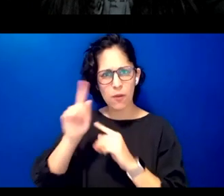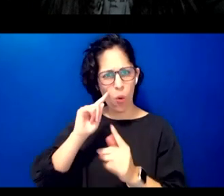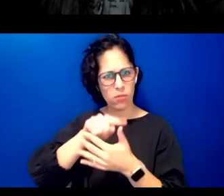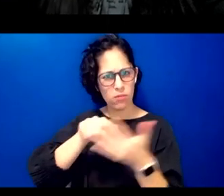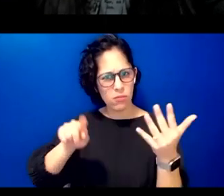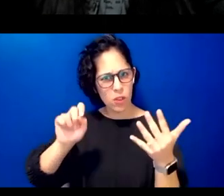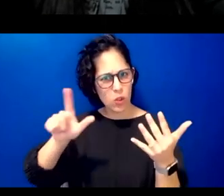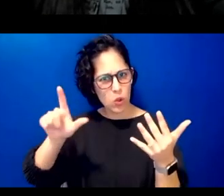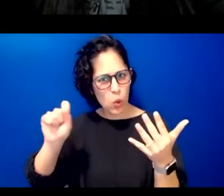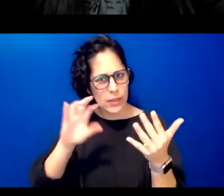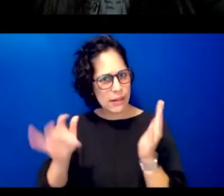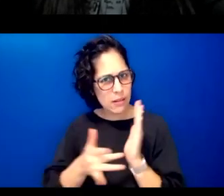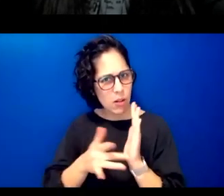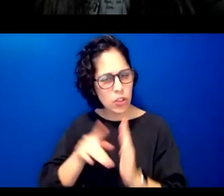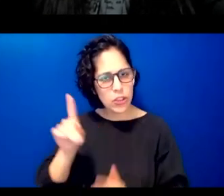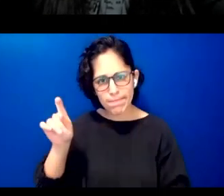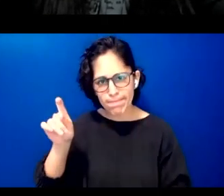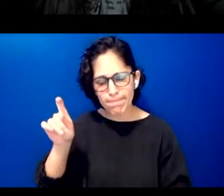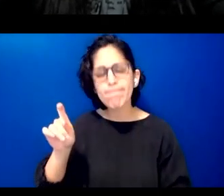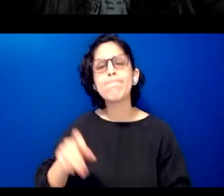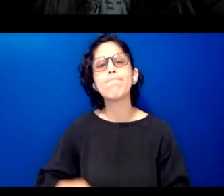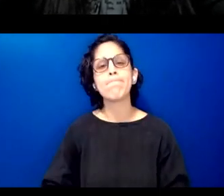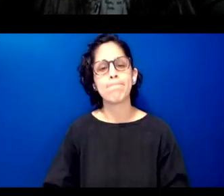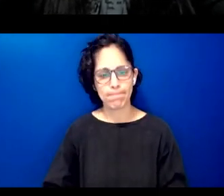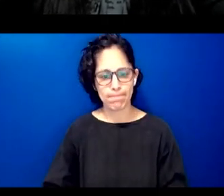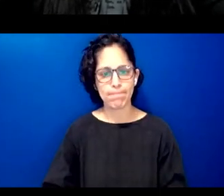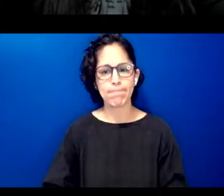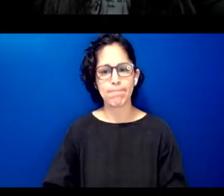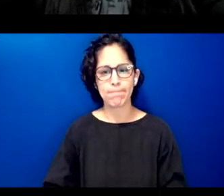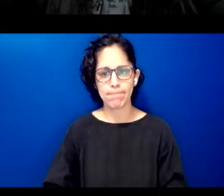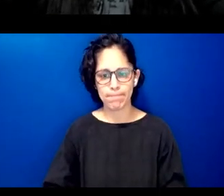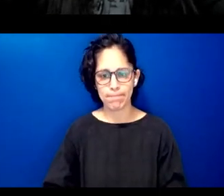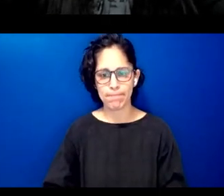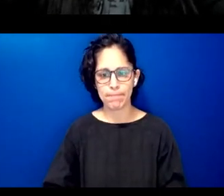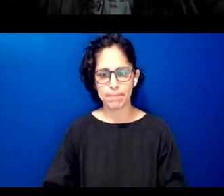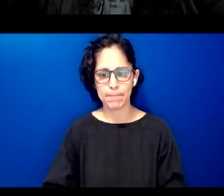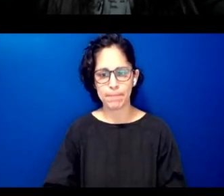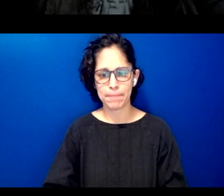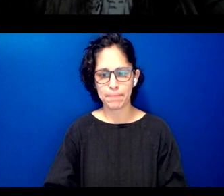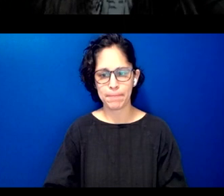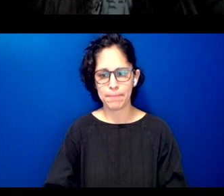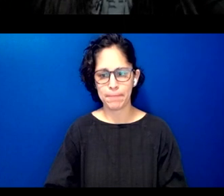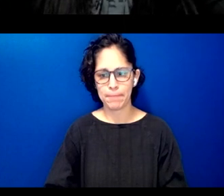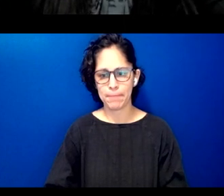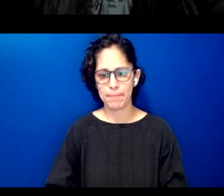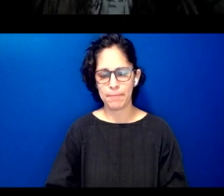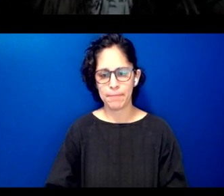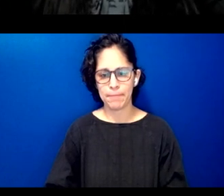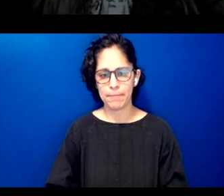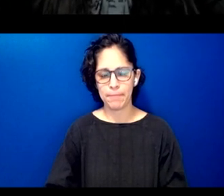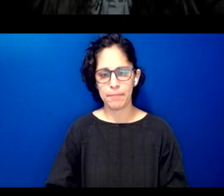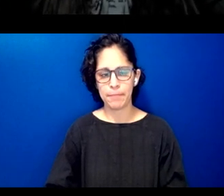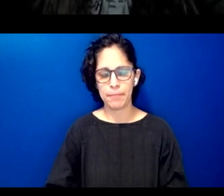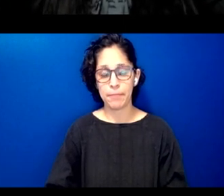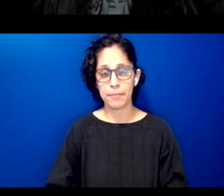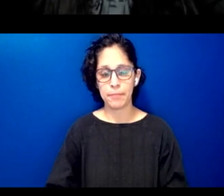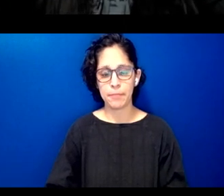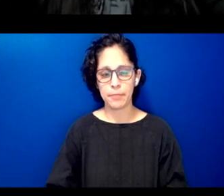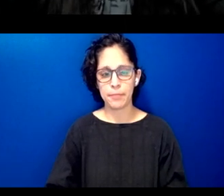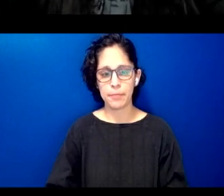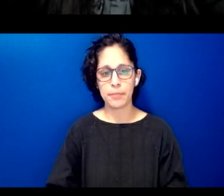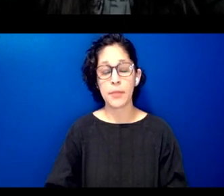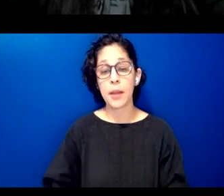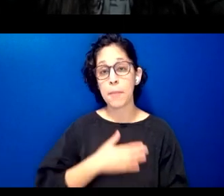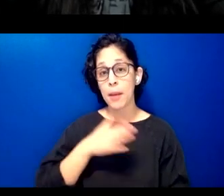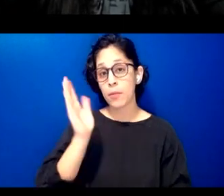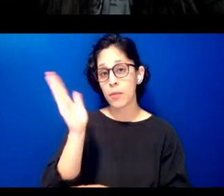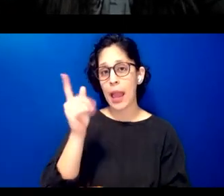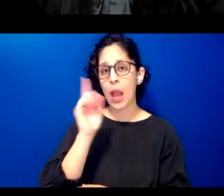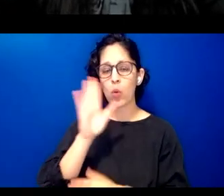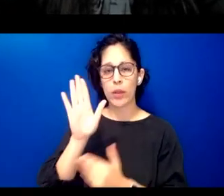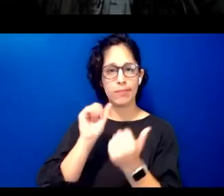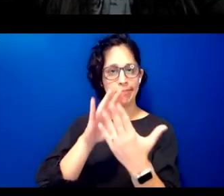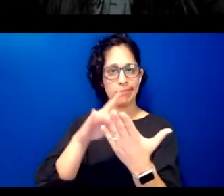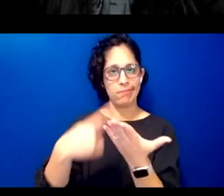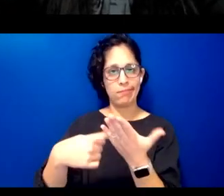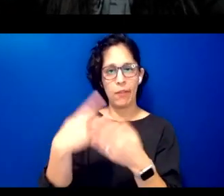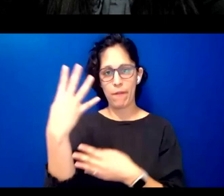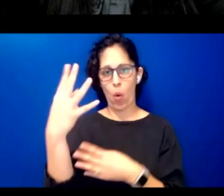during my presentation i will address four main themes that we as indigenous language